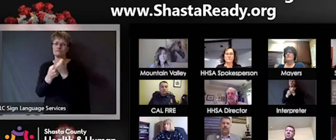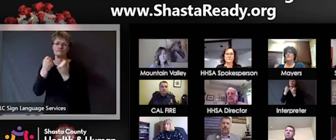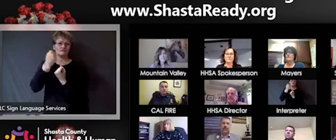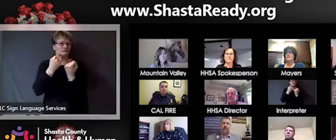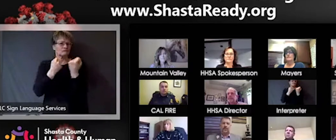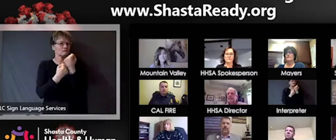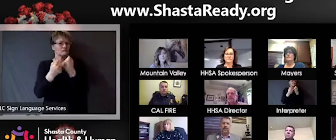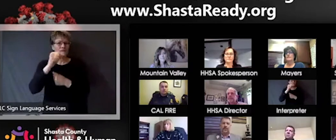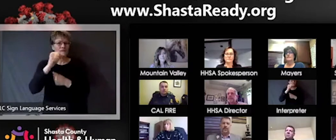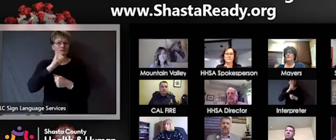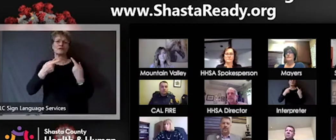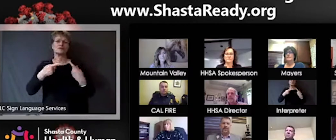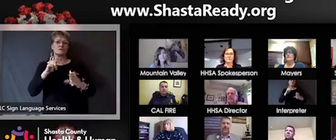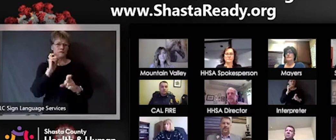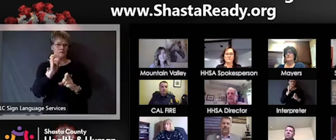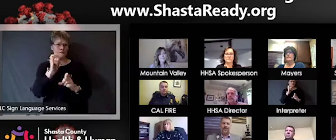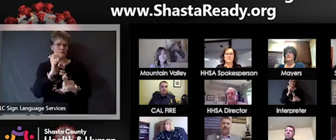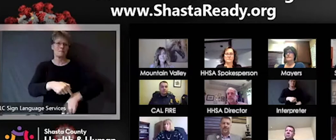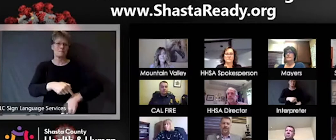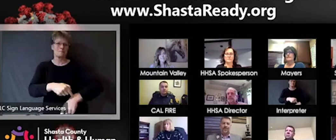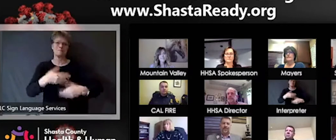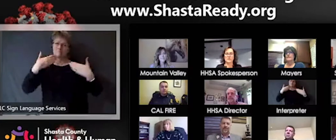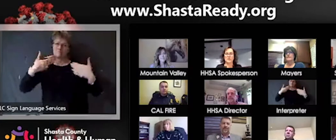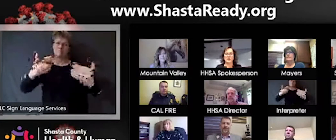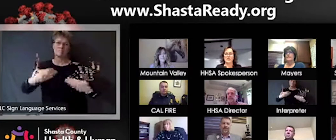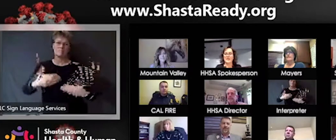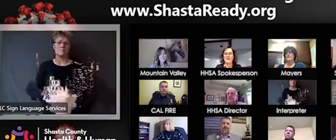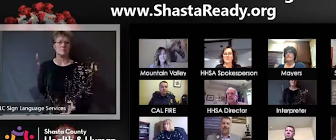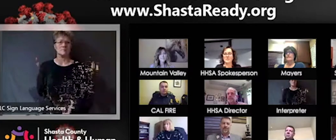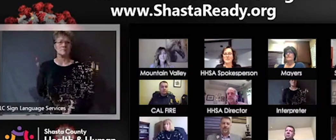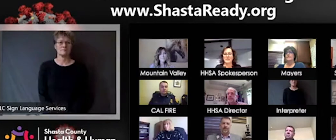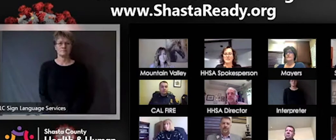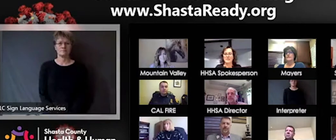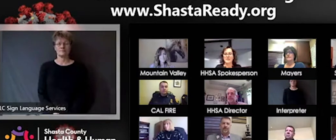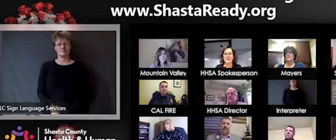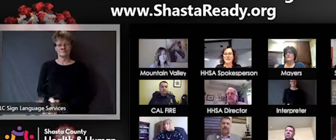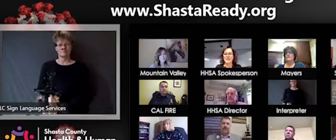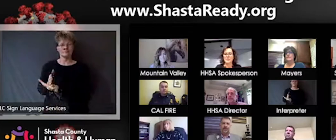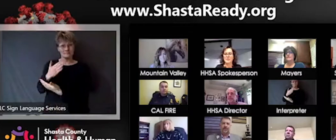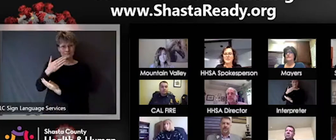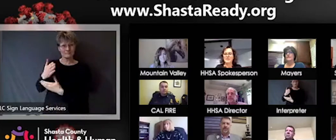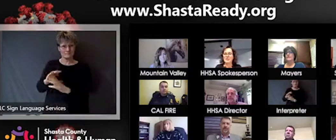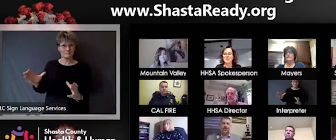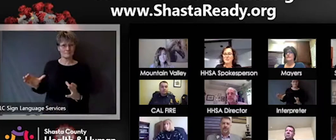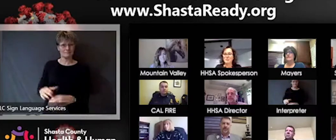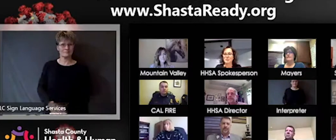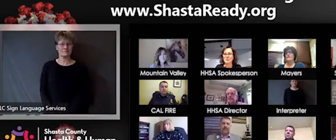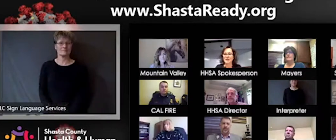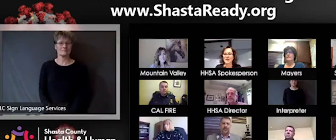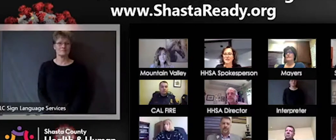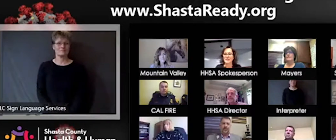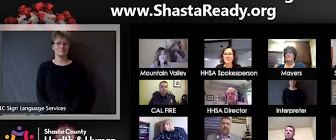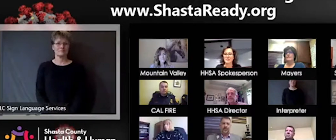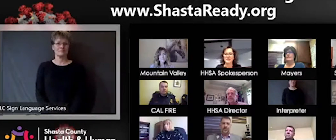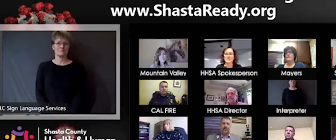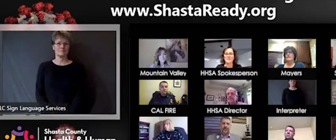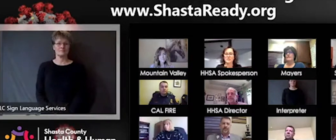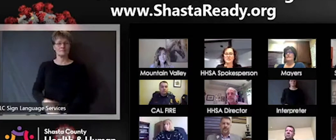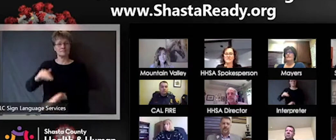Thank you. Alright, thank you very much Dr. Ramstrom, do you have a check in